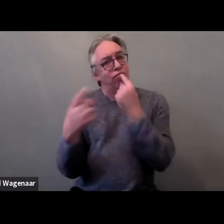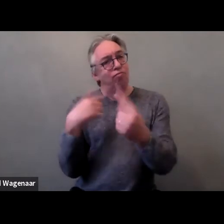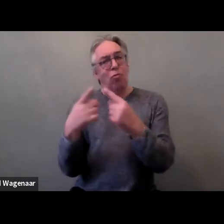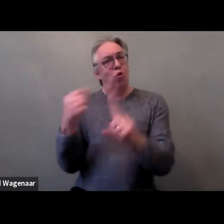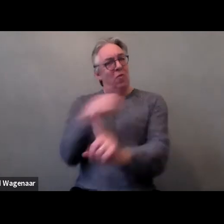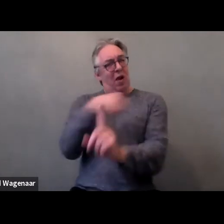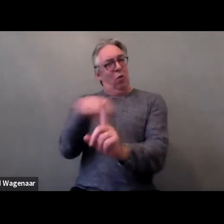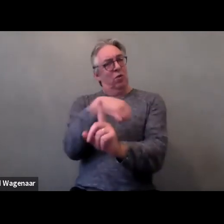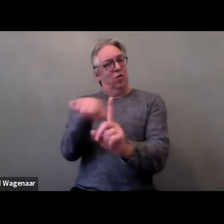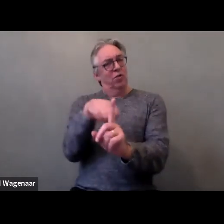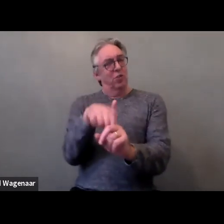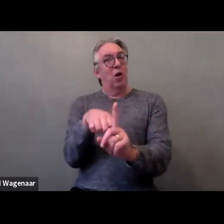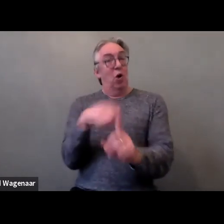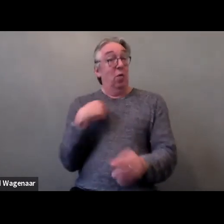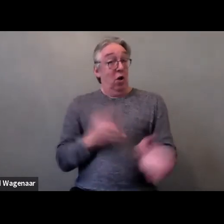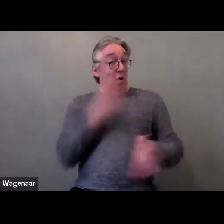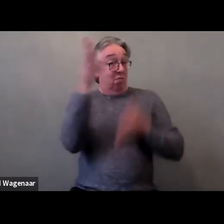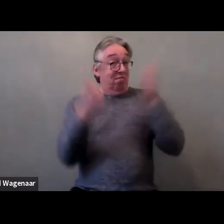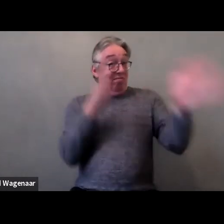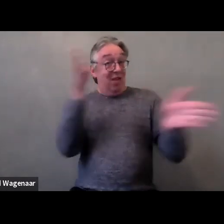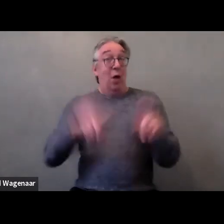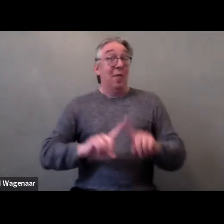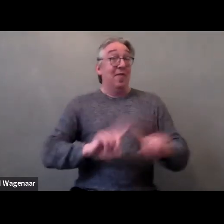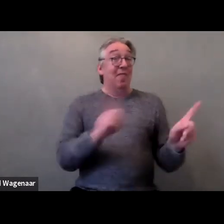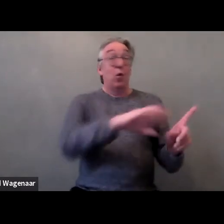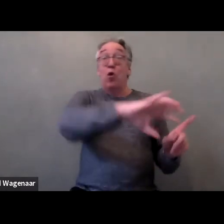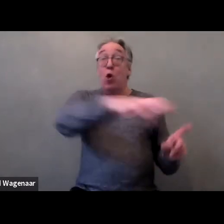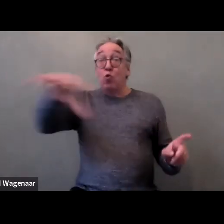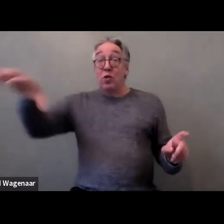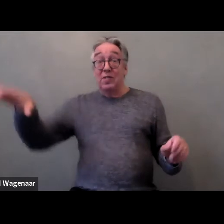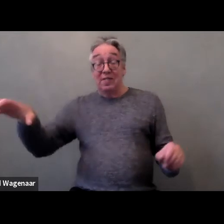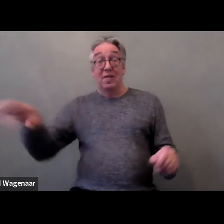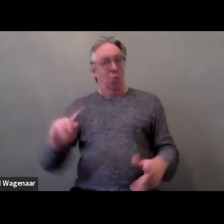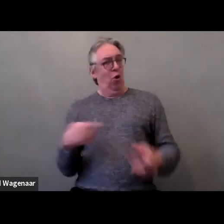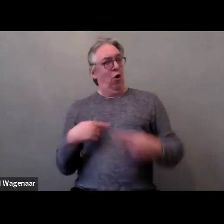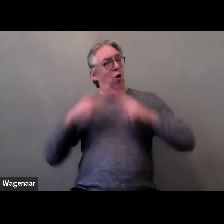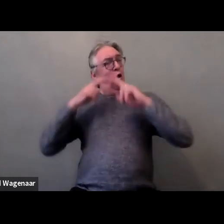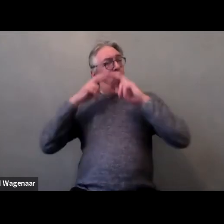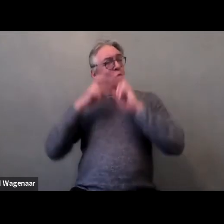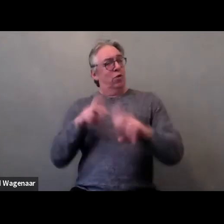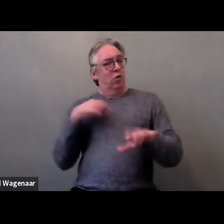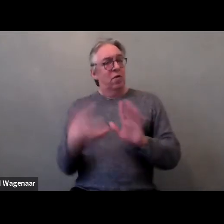We went to other countries and adapted them. We saw in the research there is a lot of direct violence,